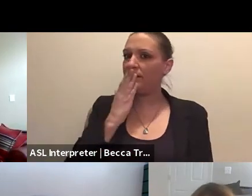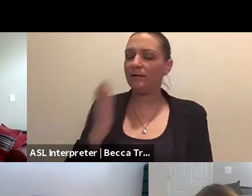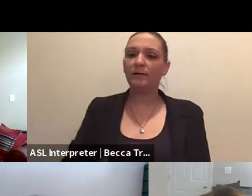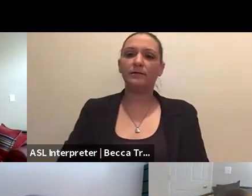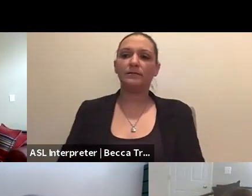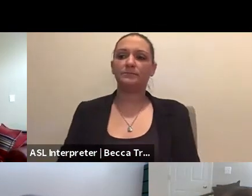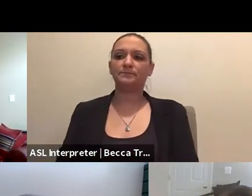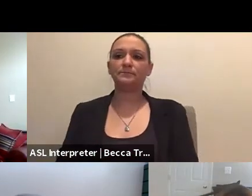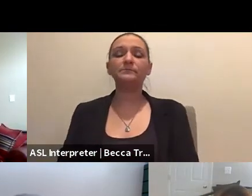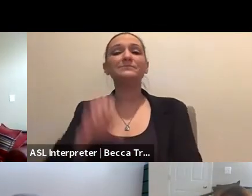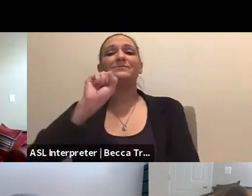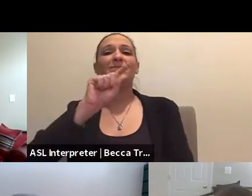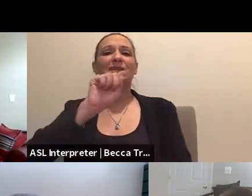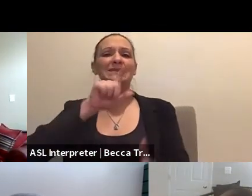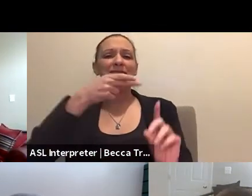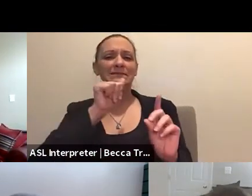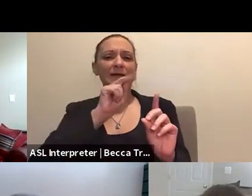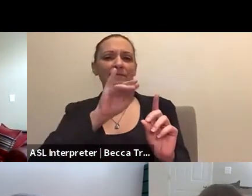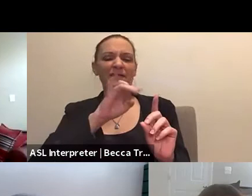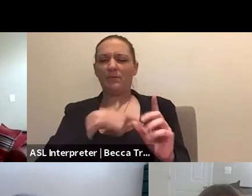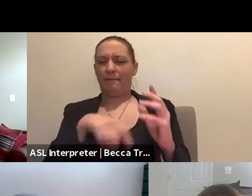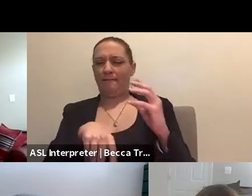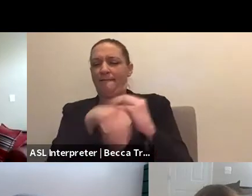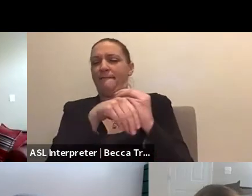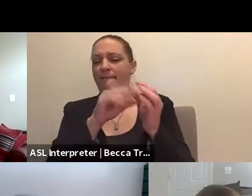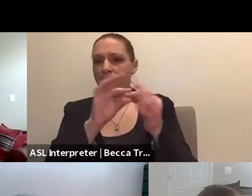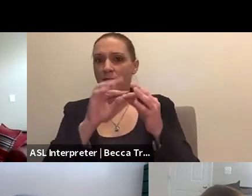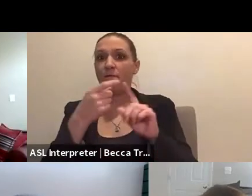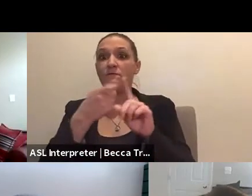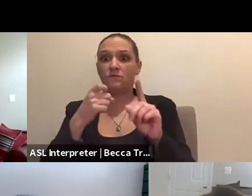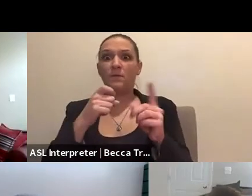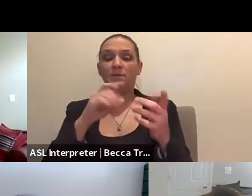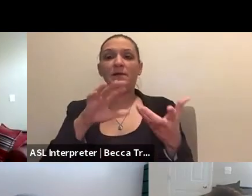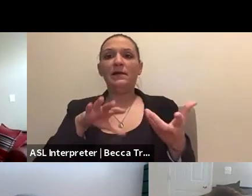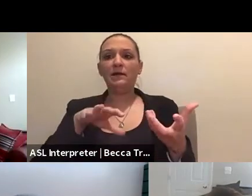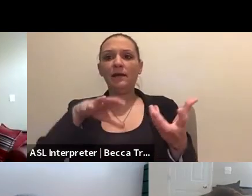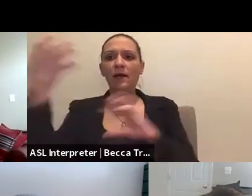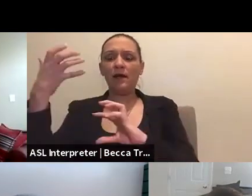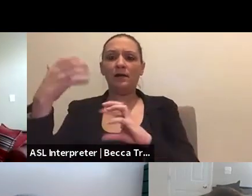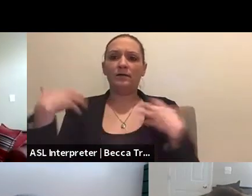Stephanie, I'd just add from a particularly Disaster Health Services lens.